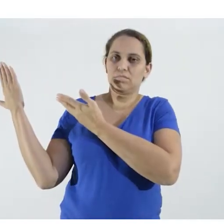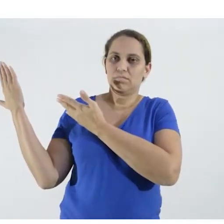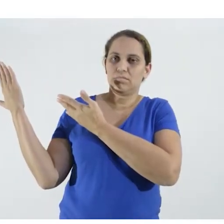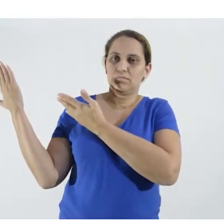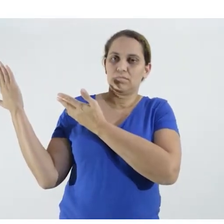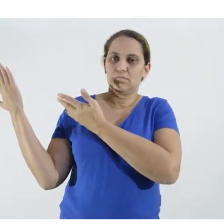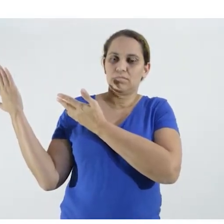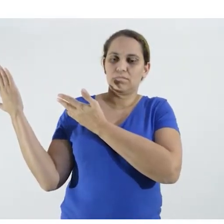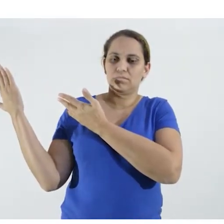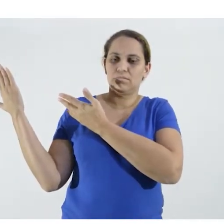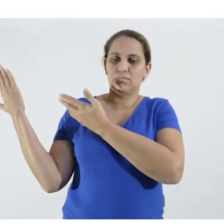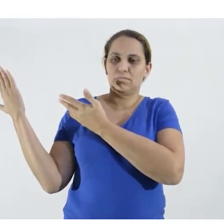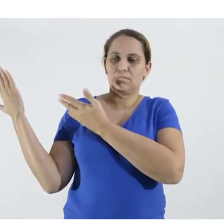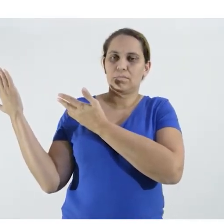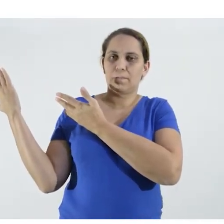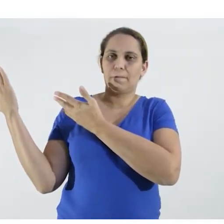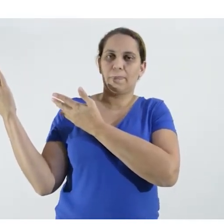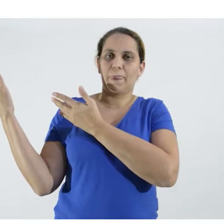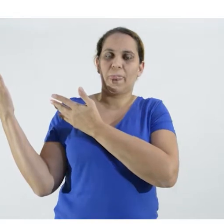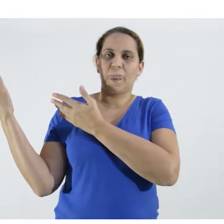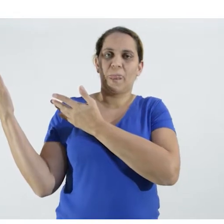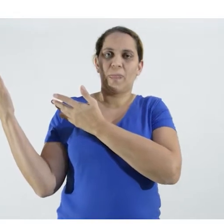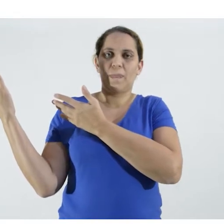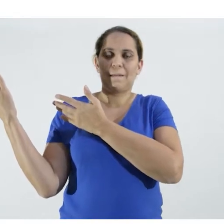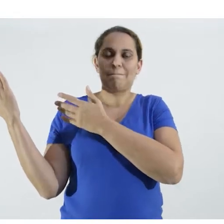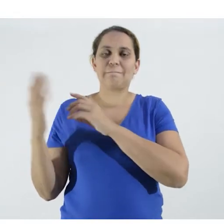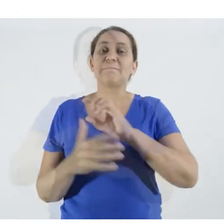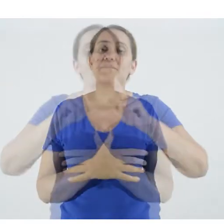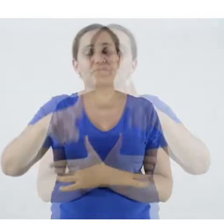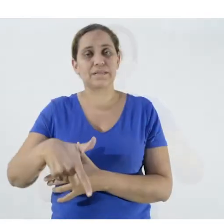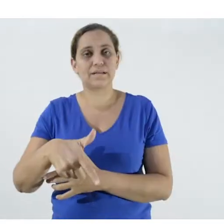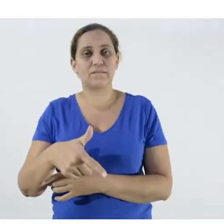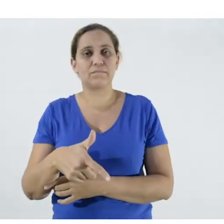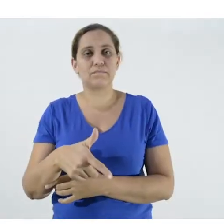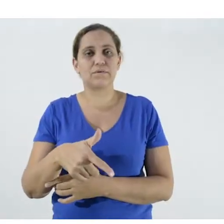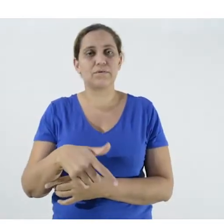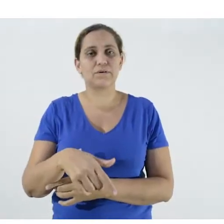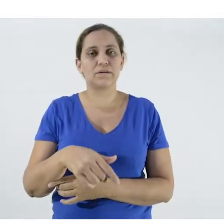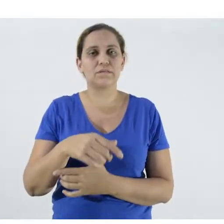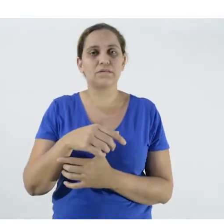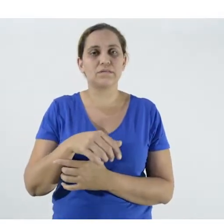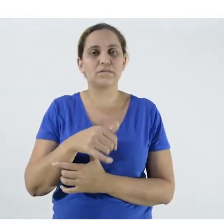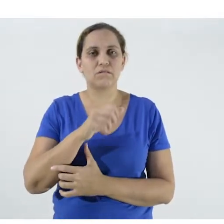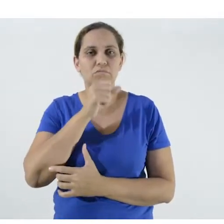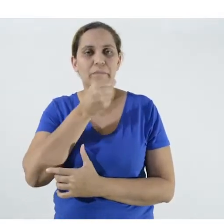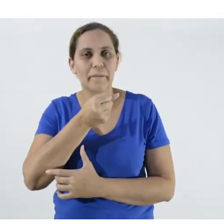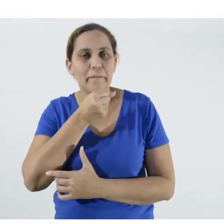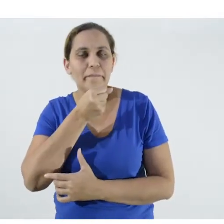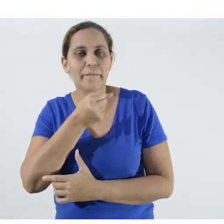voice message and, finally, the infographic. This is important because,